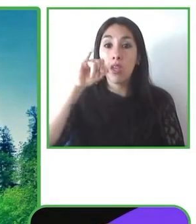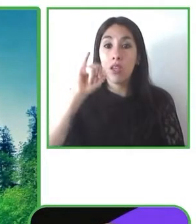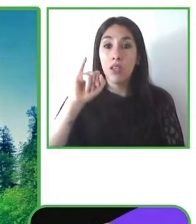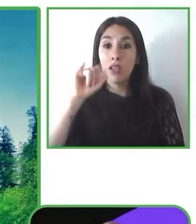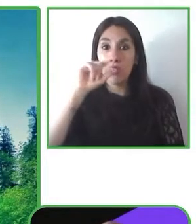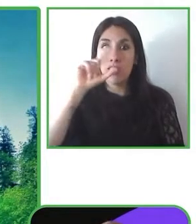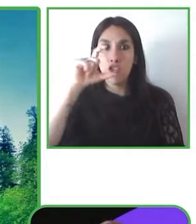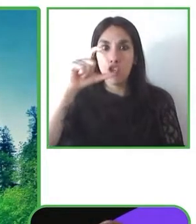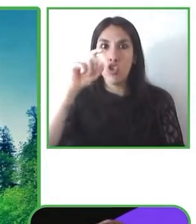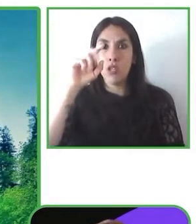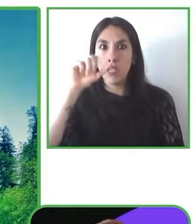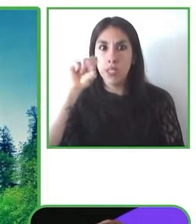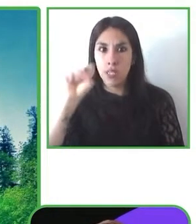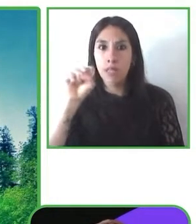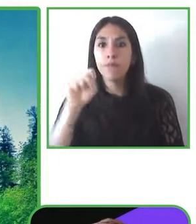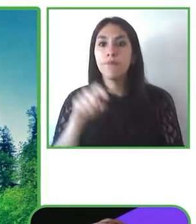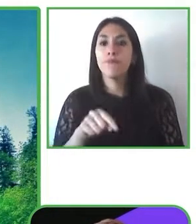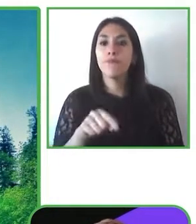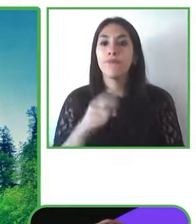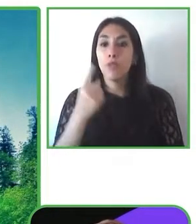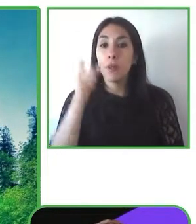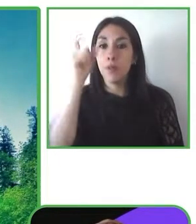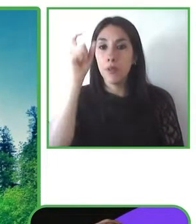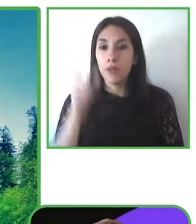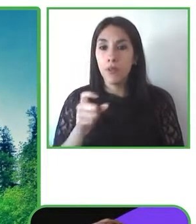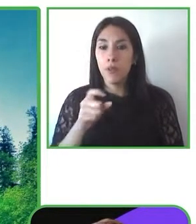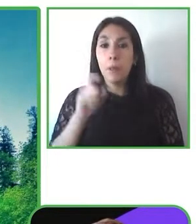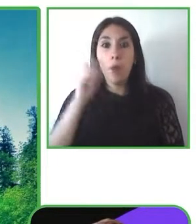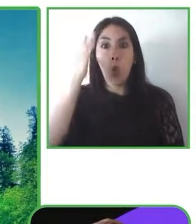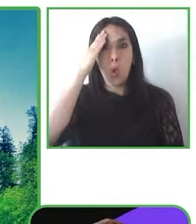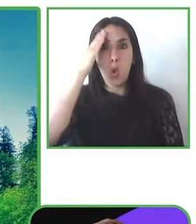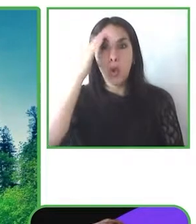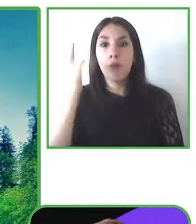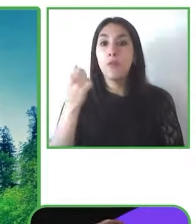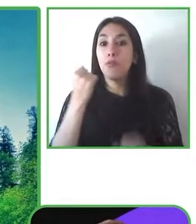started the accessibility and inclusion journey almost 20 years ago was the first client contract